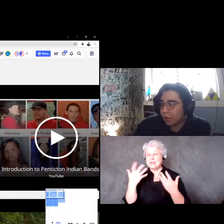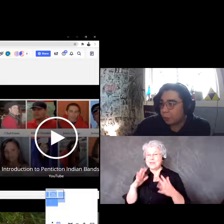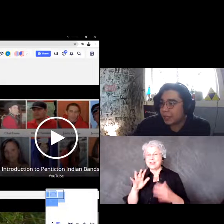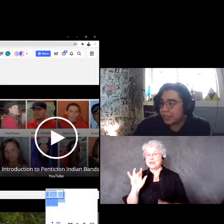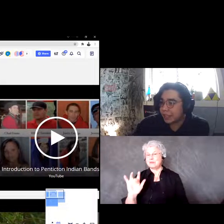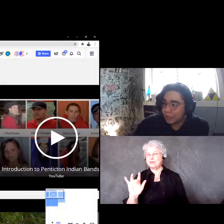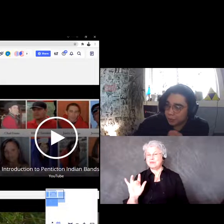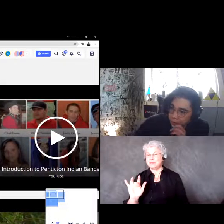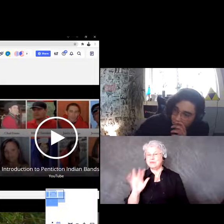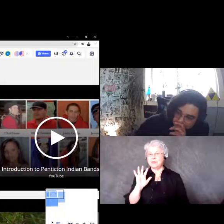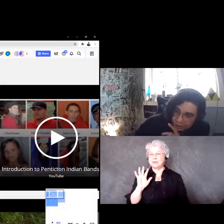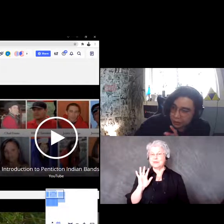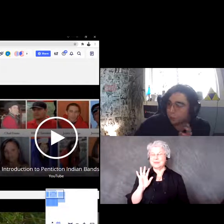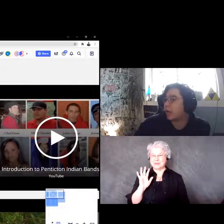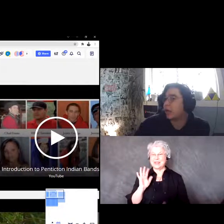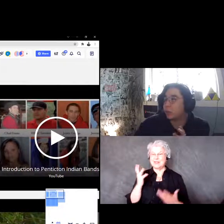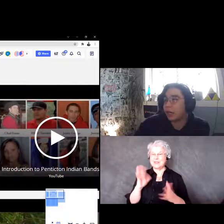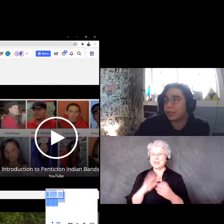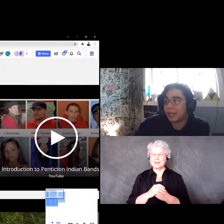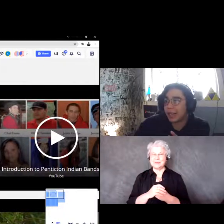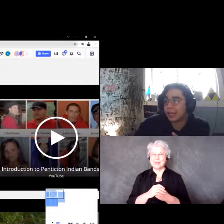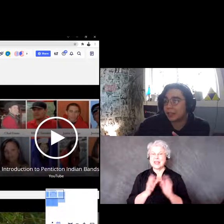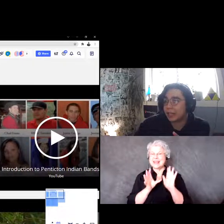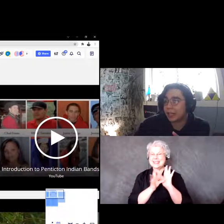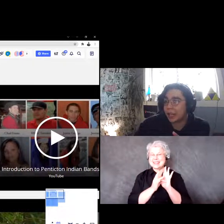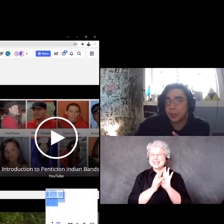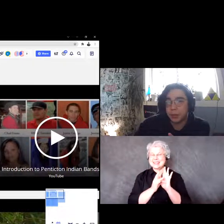With the sticky notes though it's one click to activate it and move